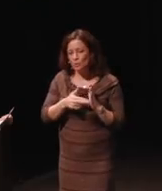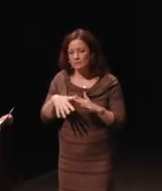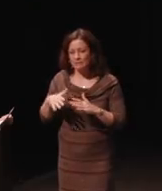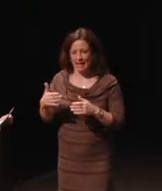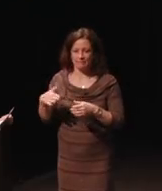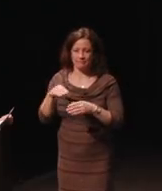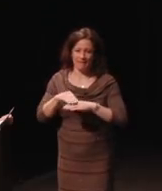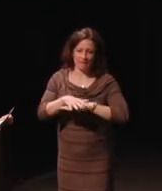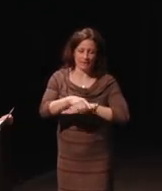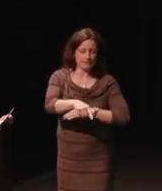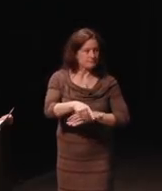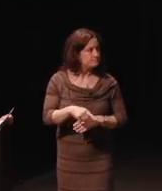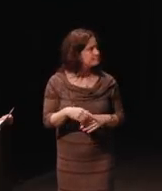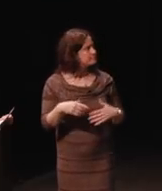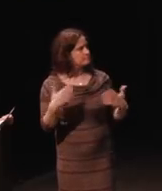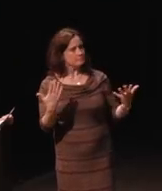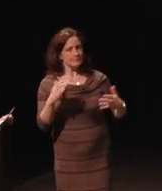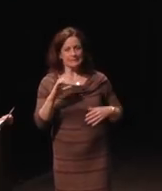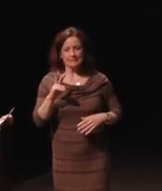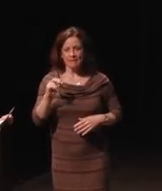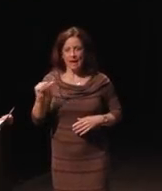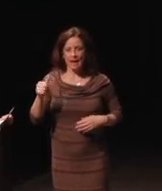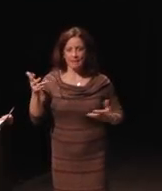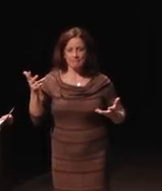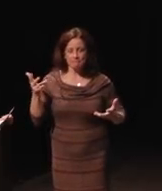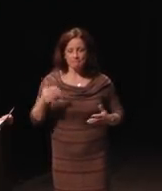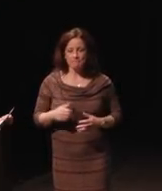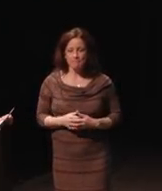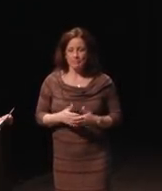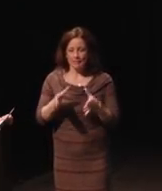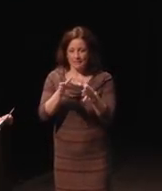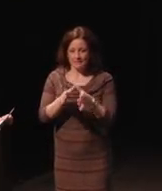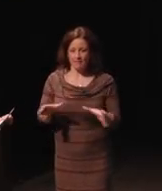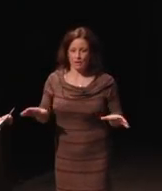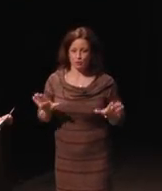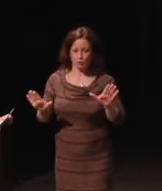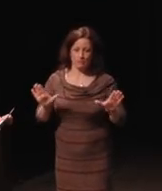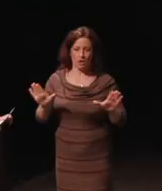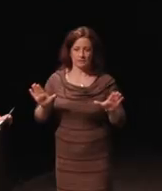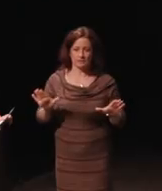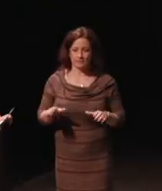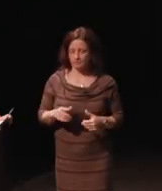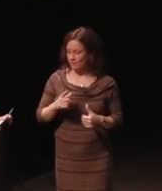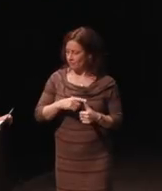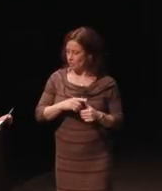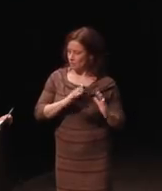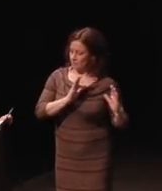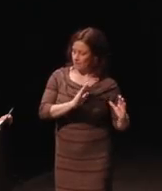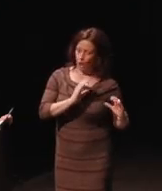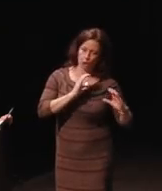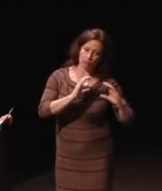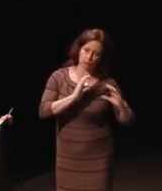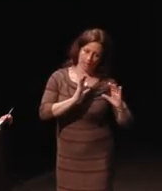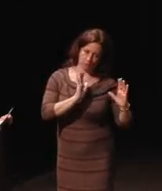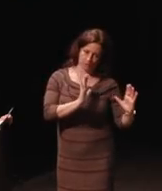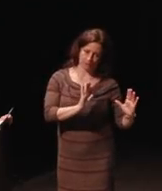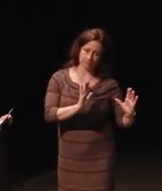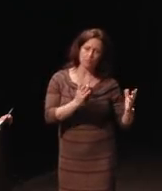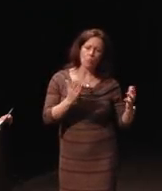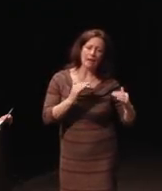So, what is the CVAA? The CVAA is divided into two parts. The first part is communications, I mentioned that, what is advance communication?